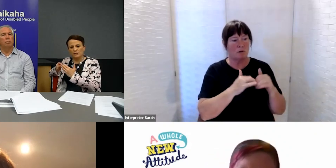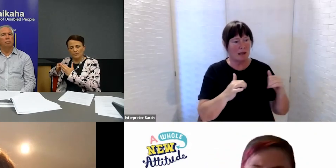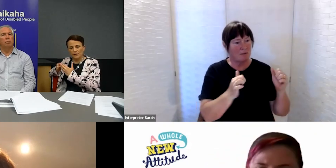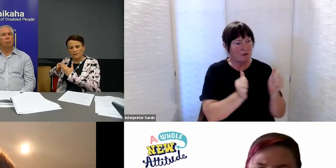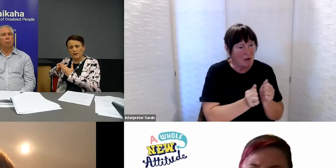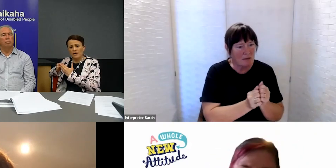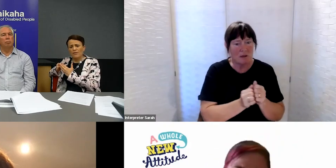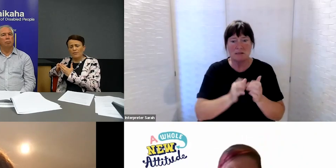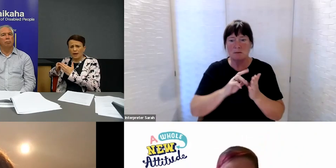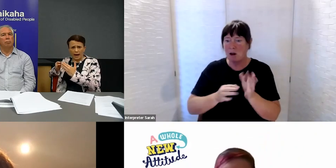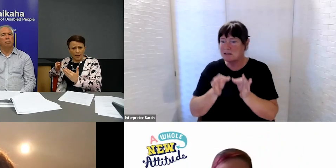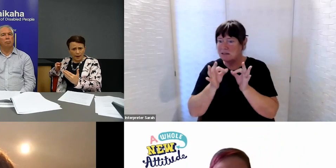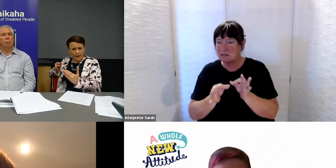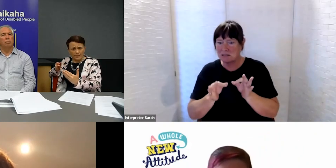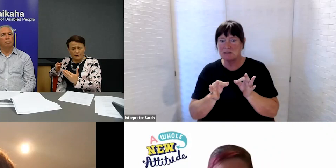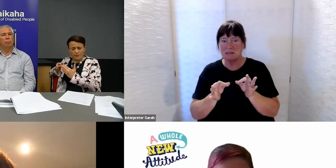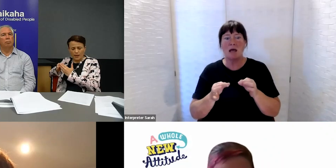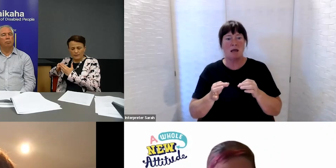and things that are made, that